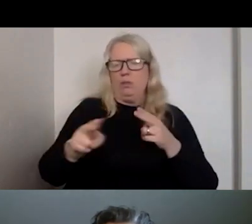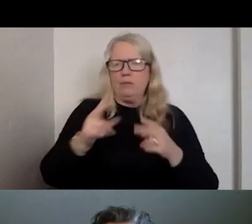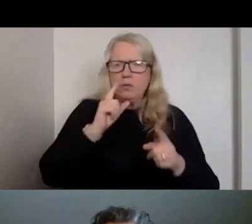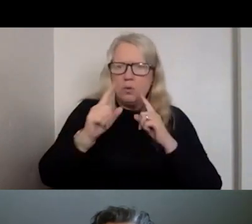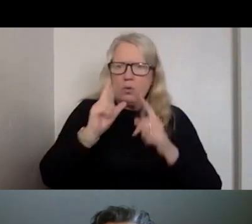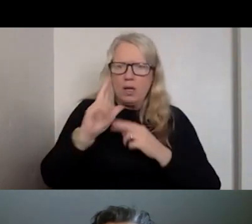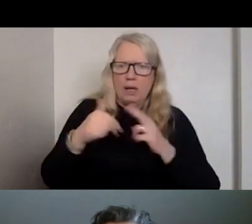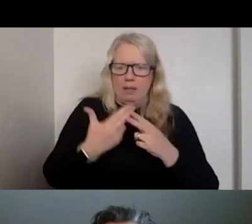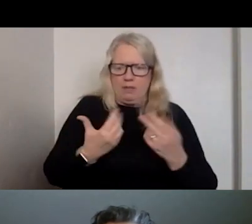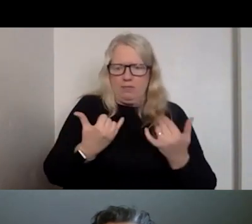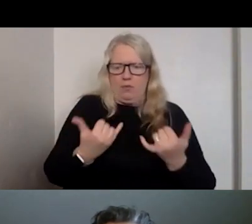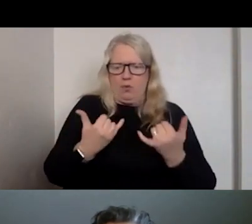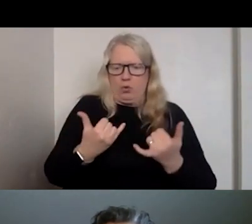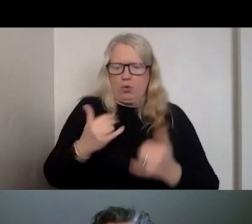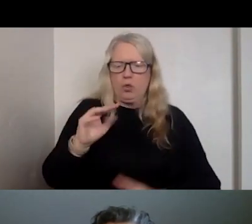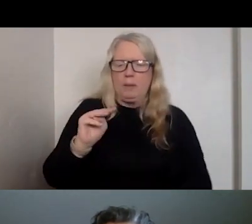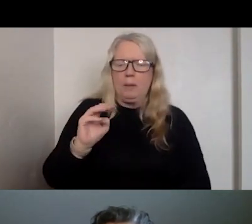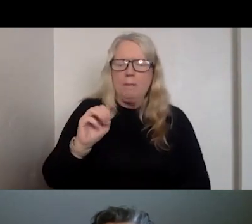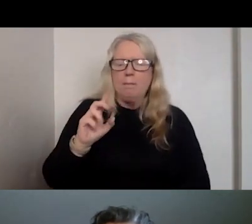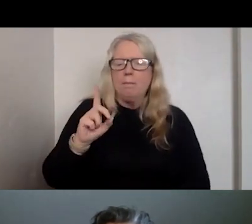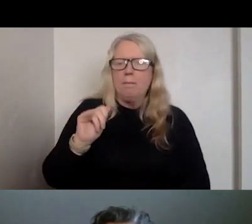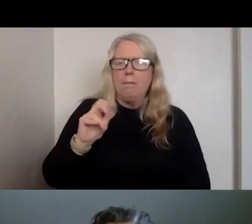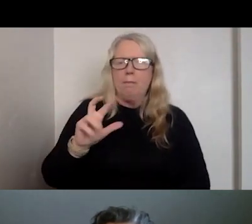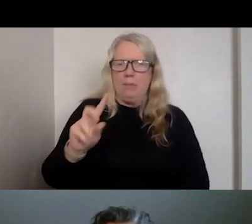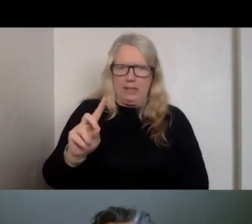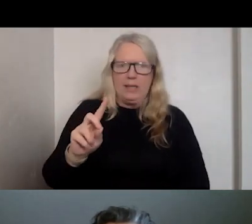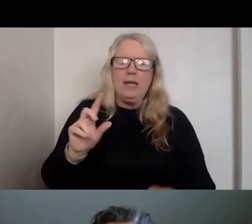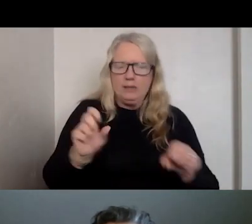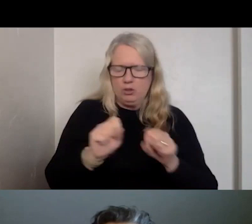CURRENT MEDICAID STRUCTURE AND TALK ABOUT SOME OF THE SERVICES